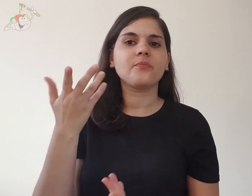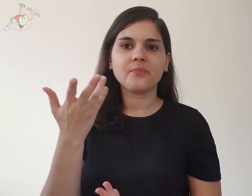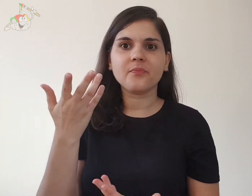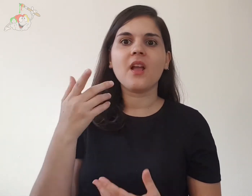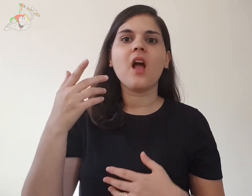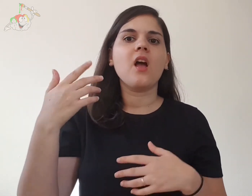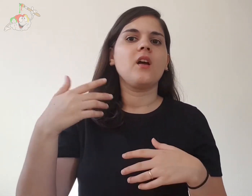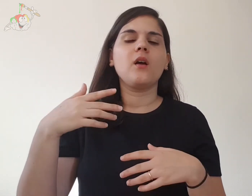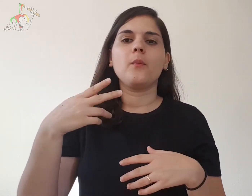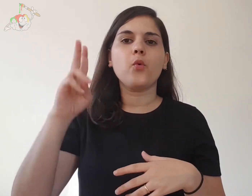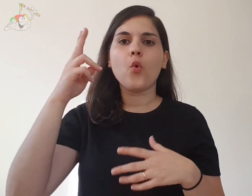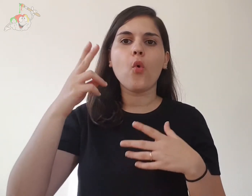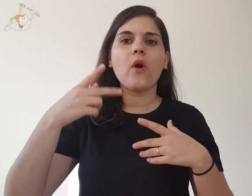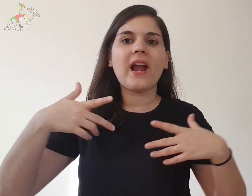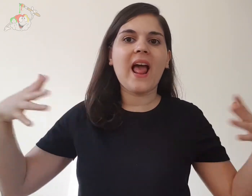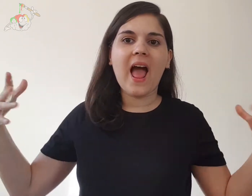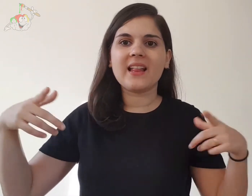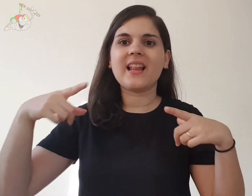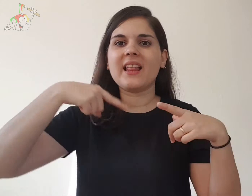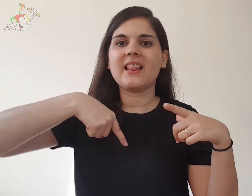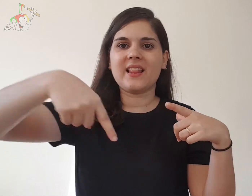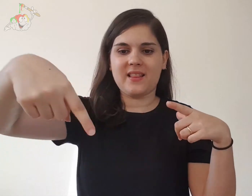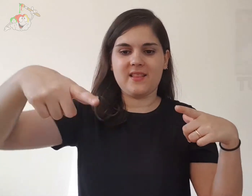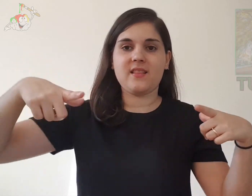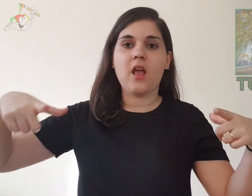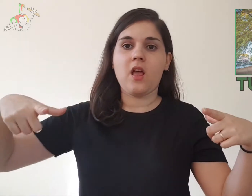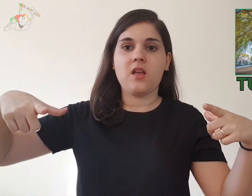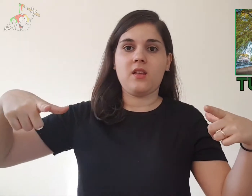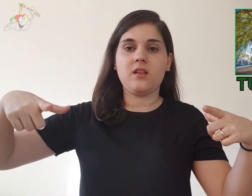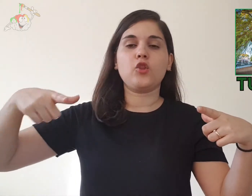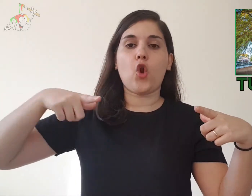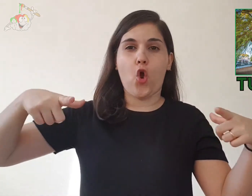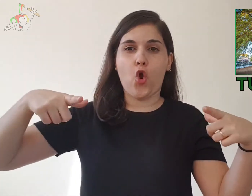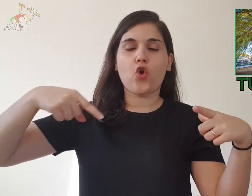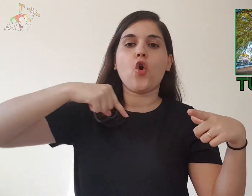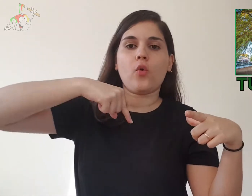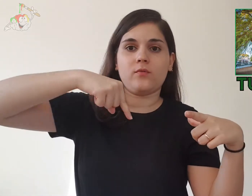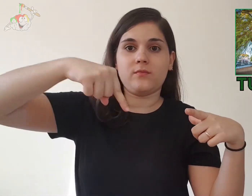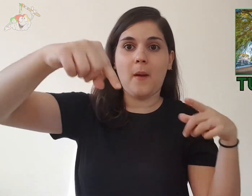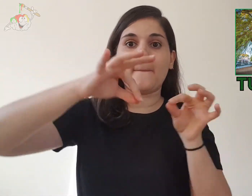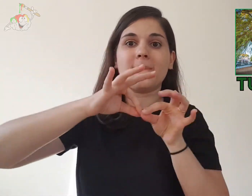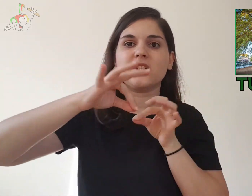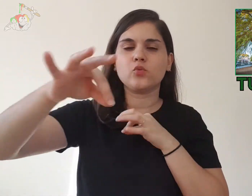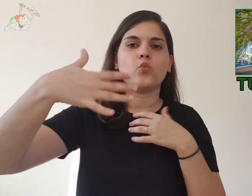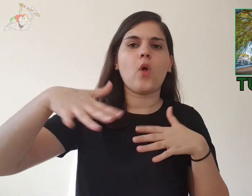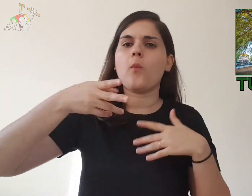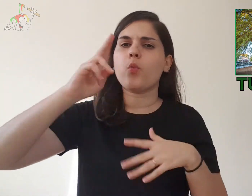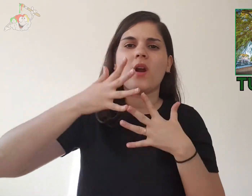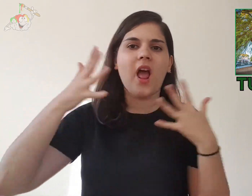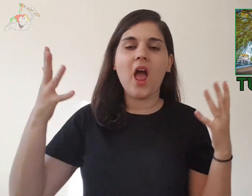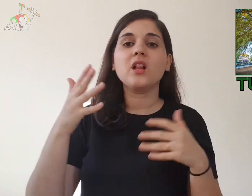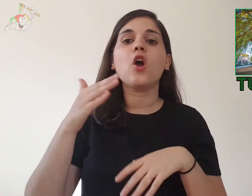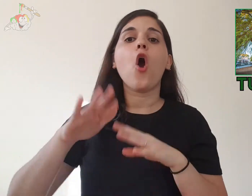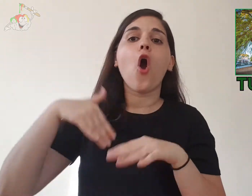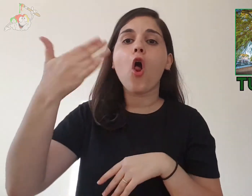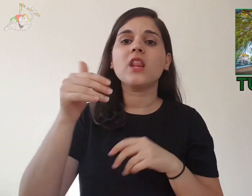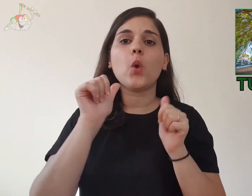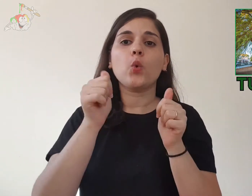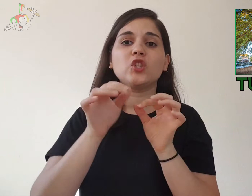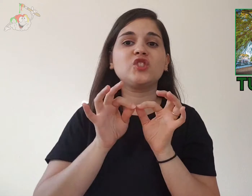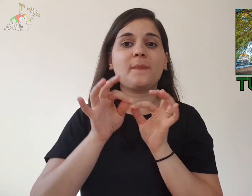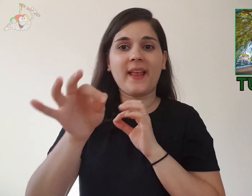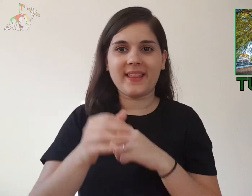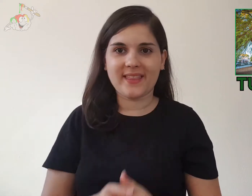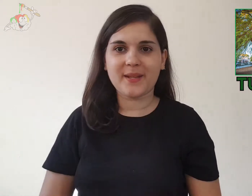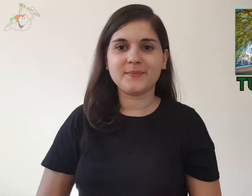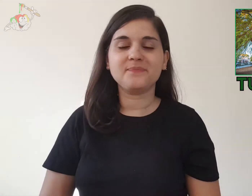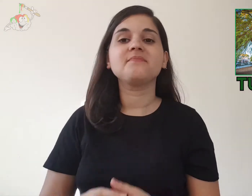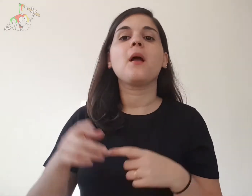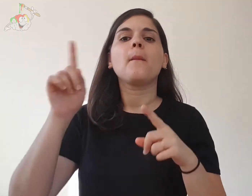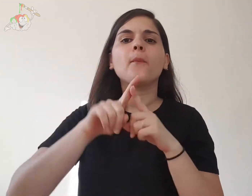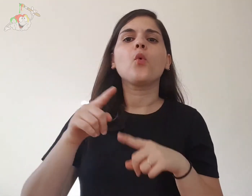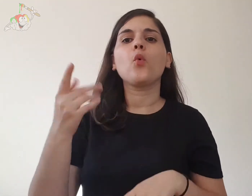largest trunk diameter measuring over 11 meters.